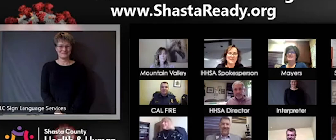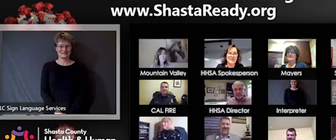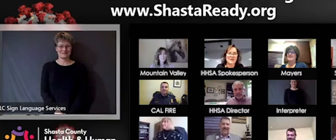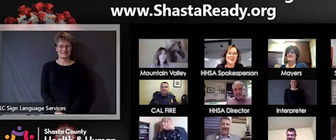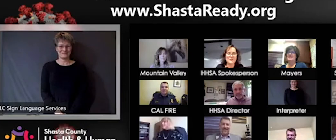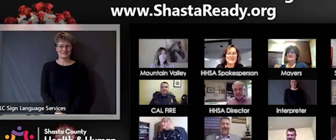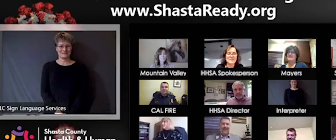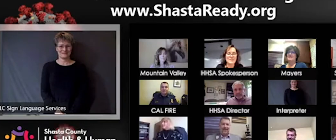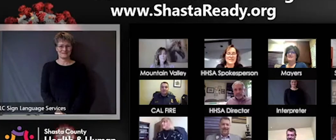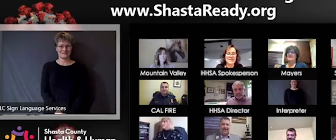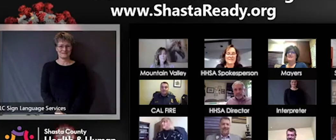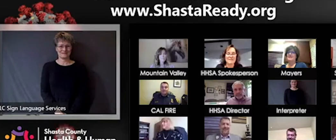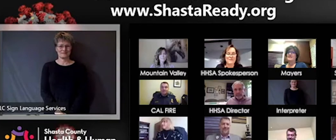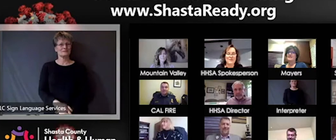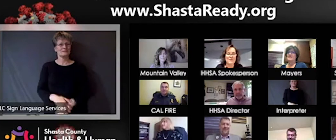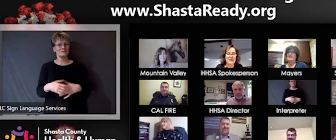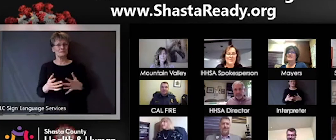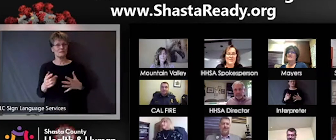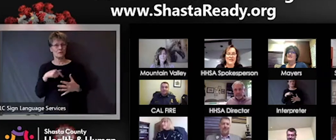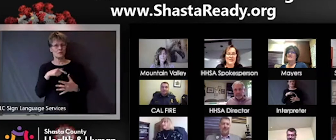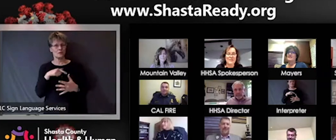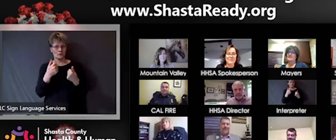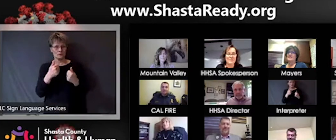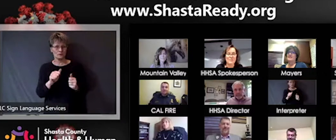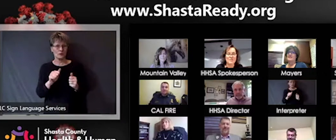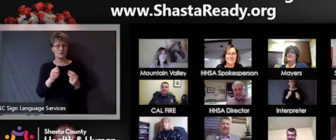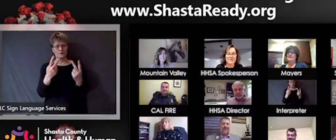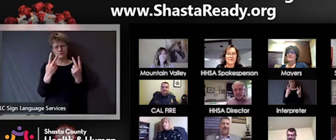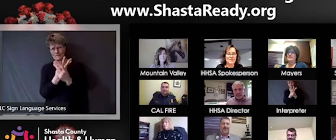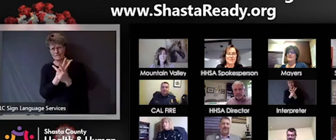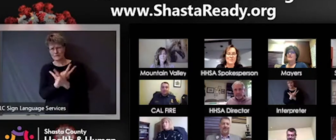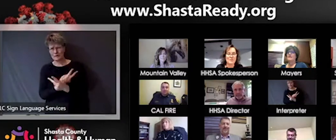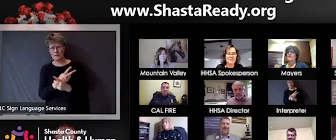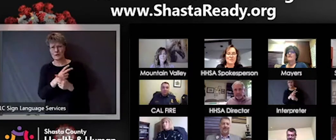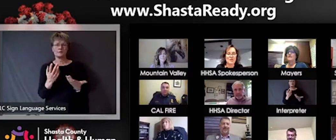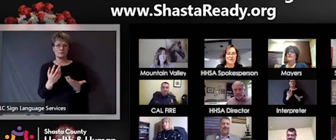okay, so we'll see if we can get that figured out we do have a phone number